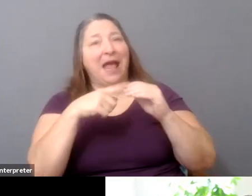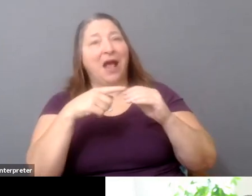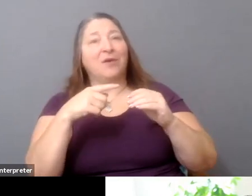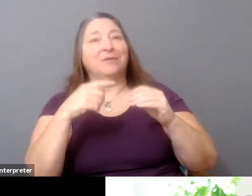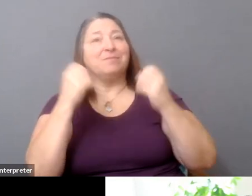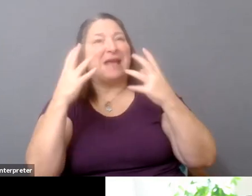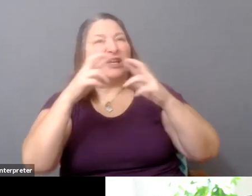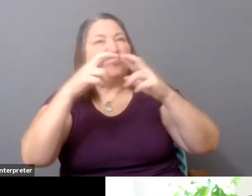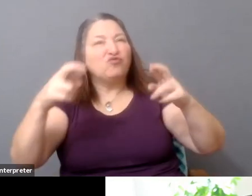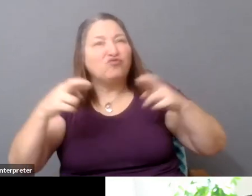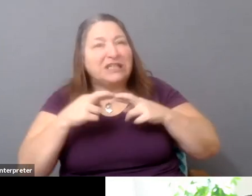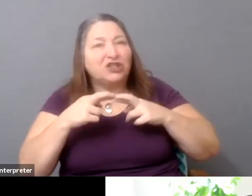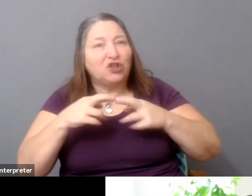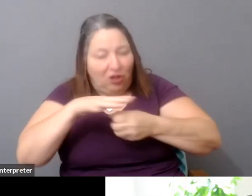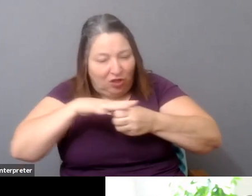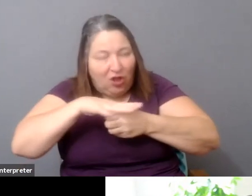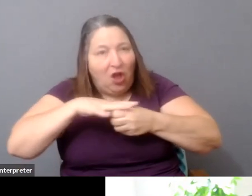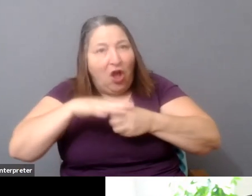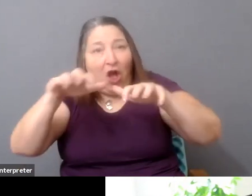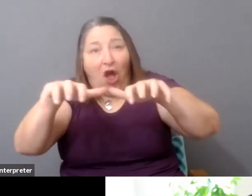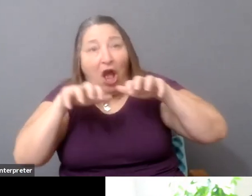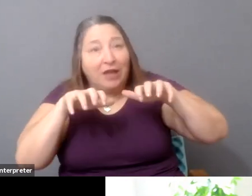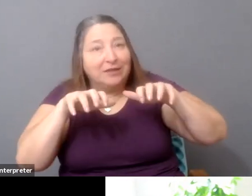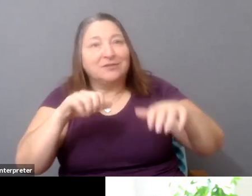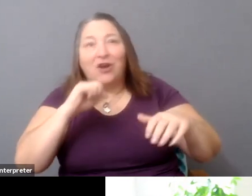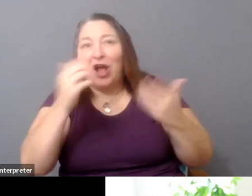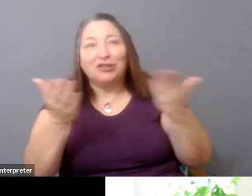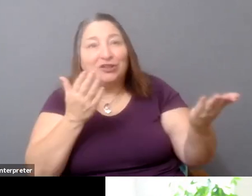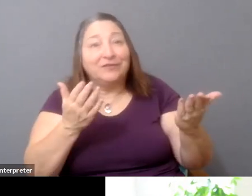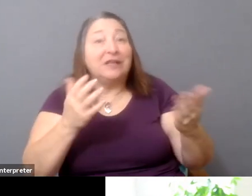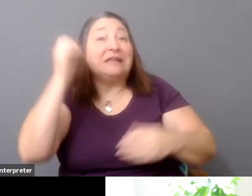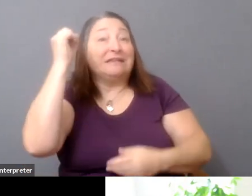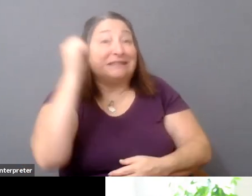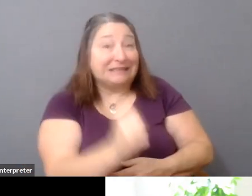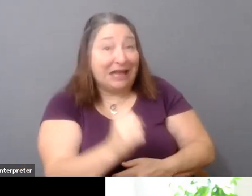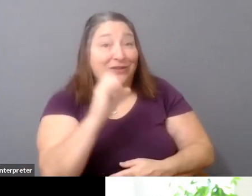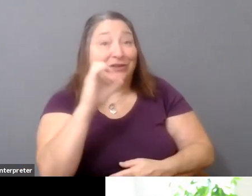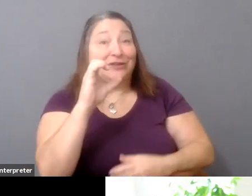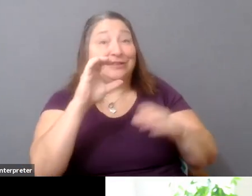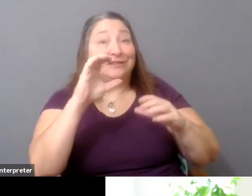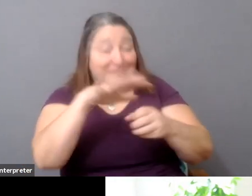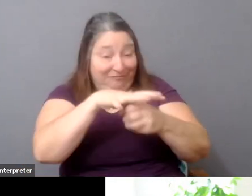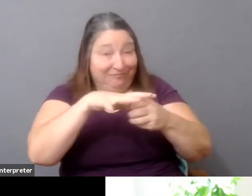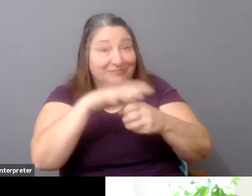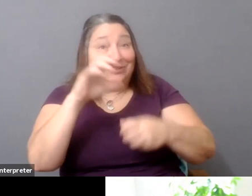that are underserved. The Southern Circuit, you know, is one that exists. I'm not sure there if there are others,